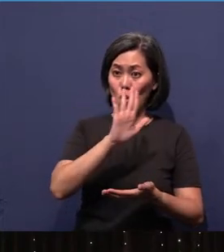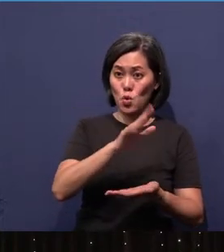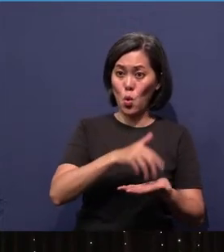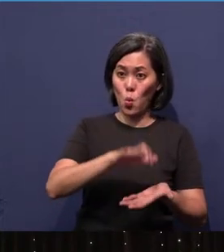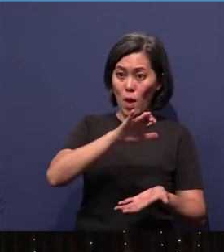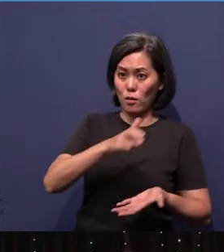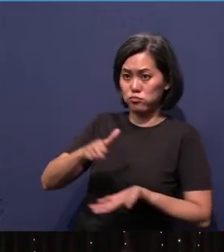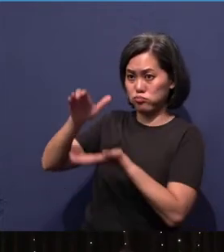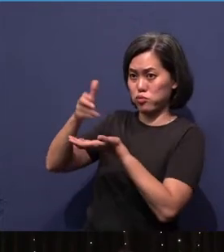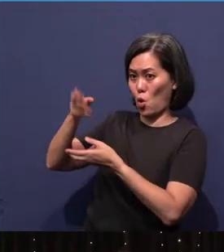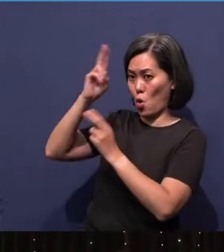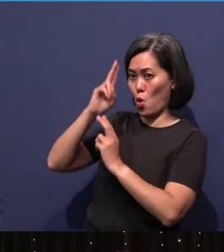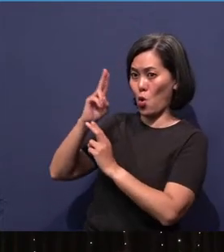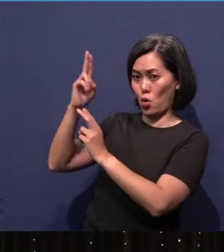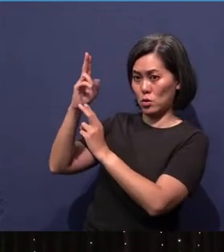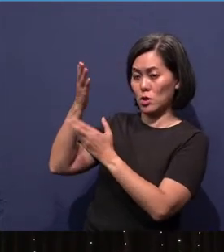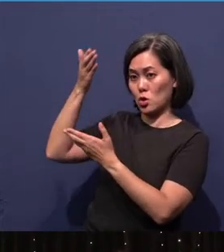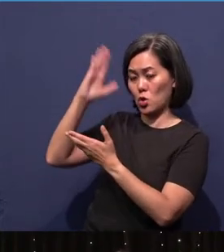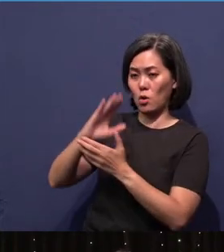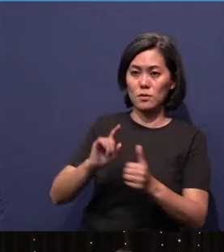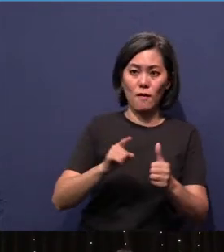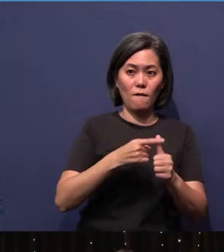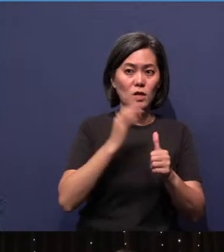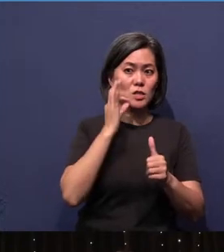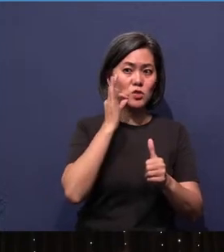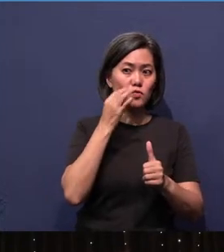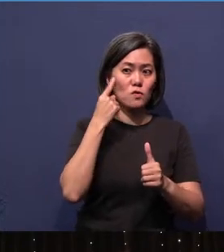continue with the first fruits of all your produce."